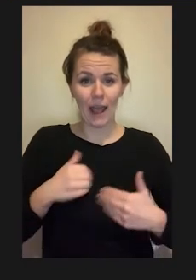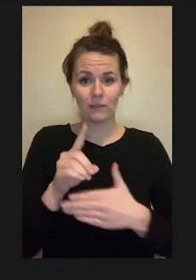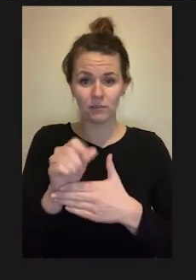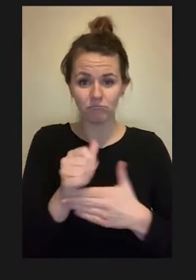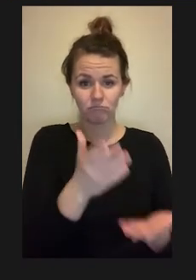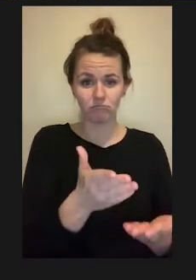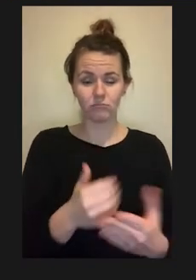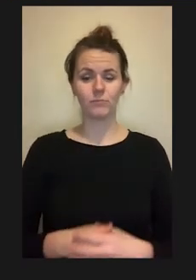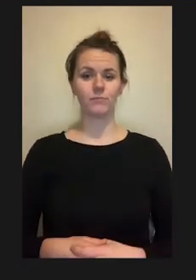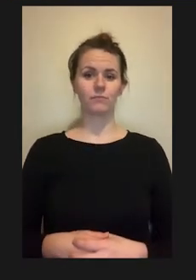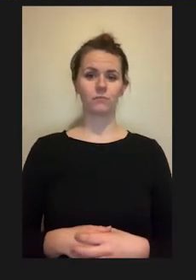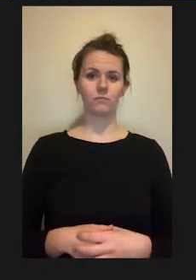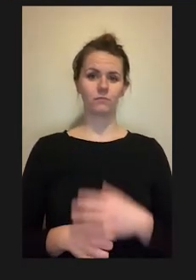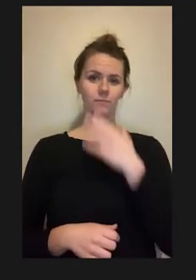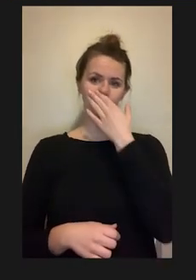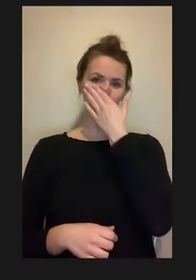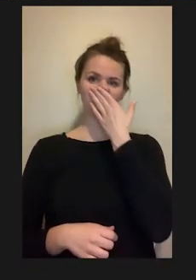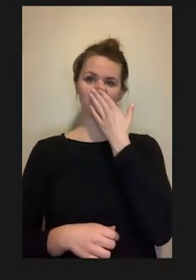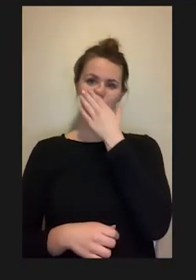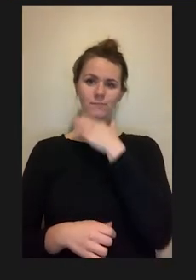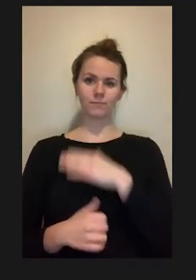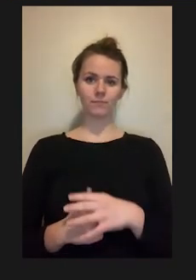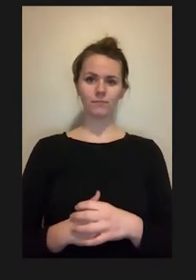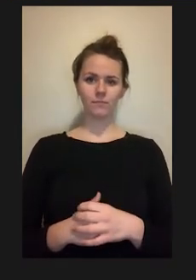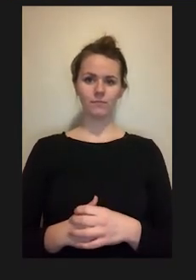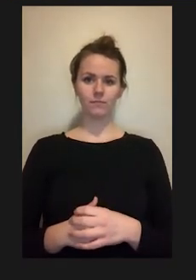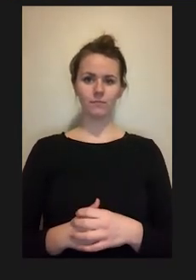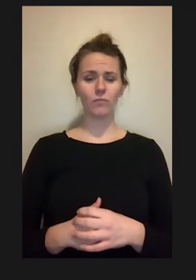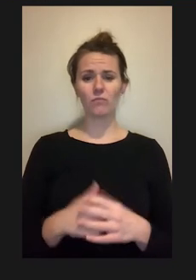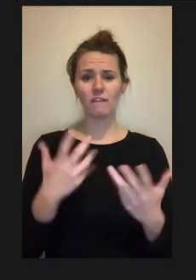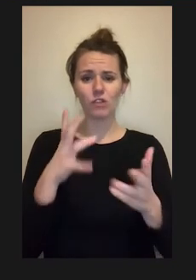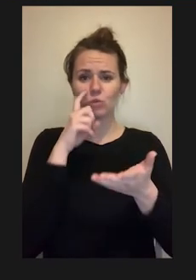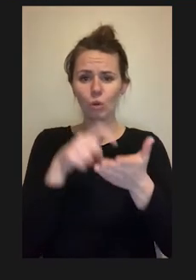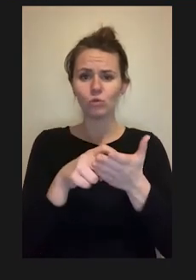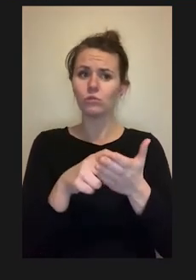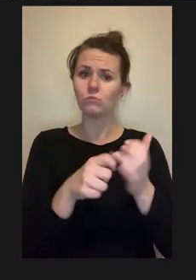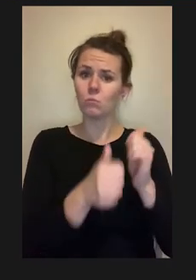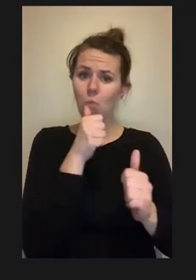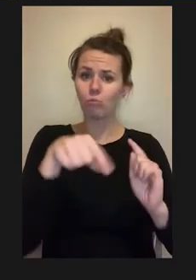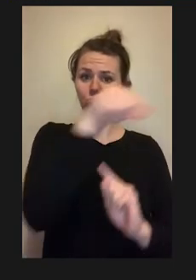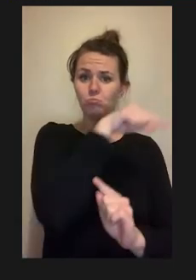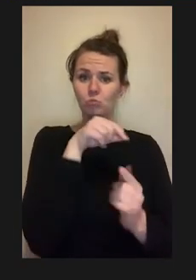We find that most students with disabilities do need extra time in their programs